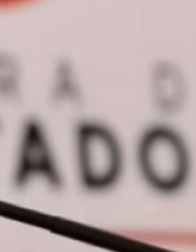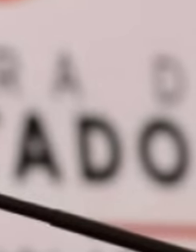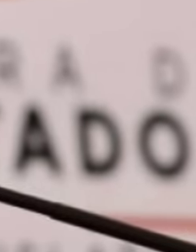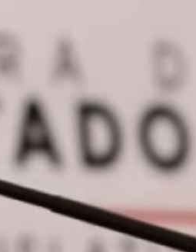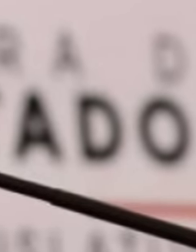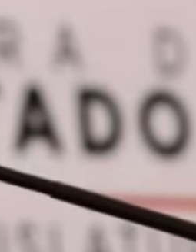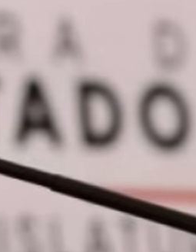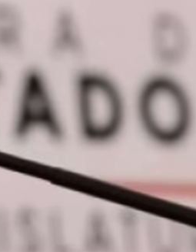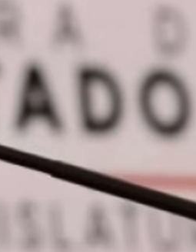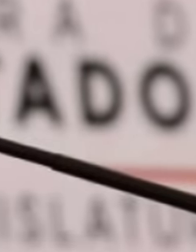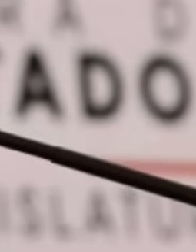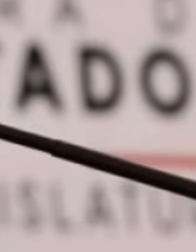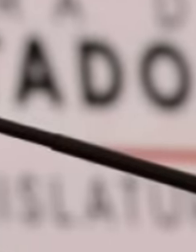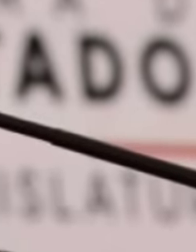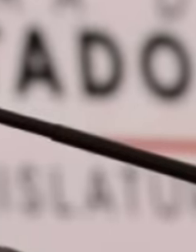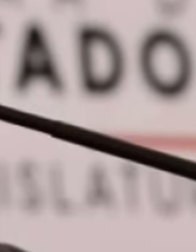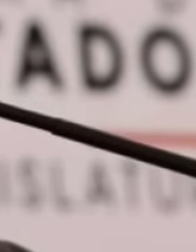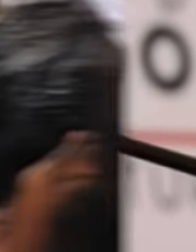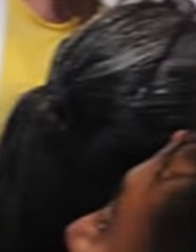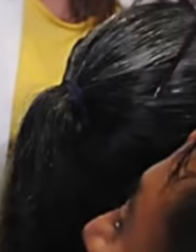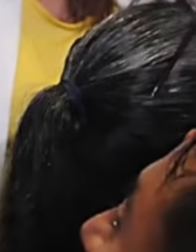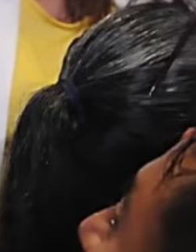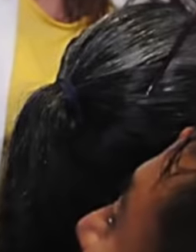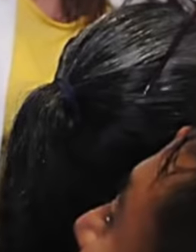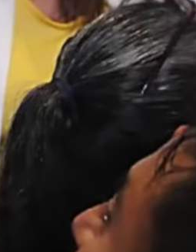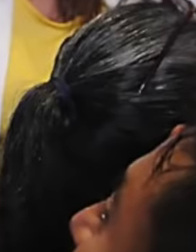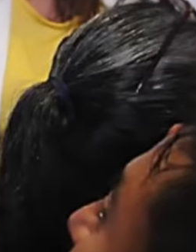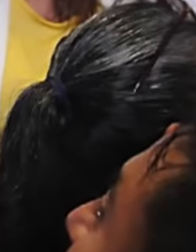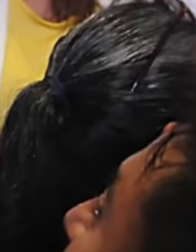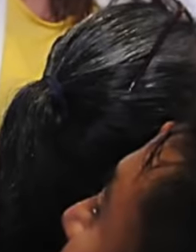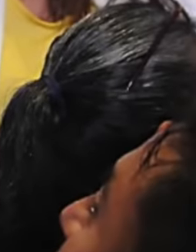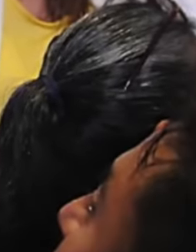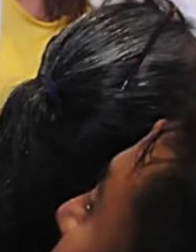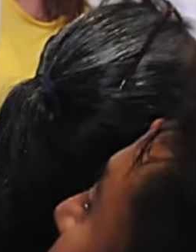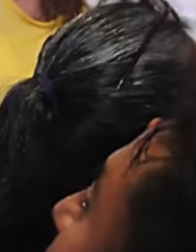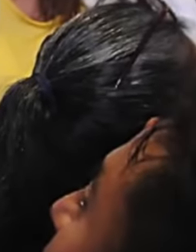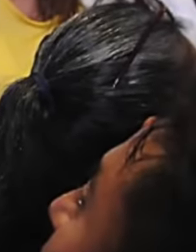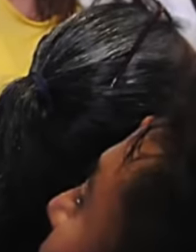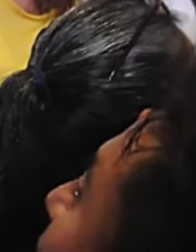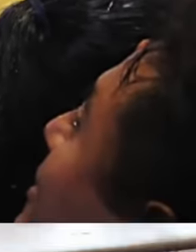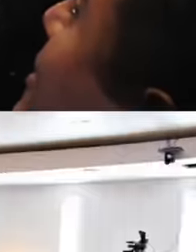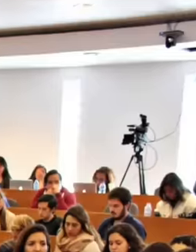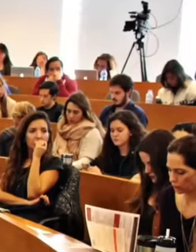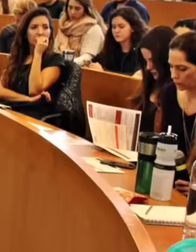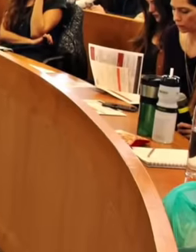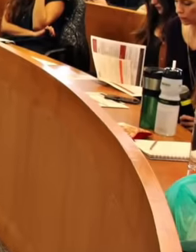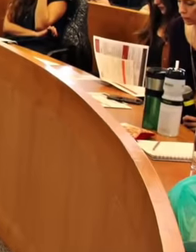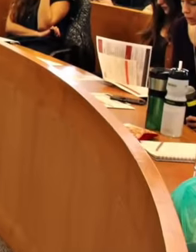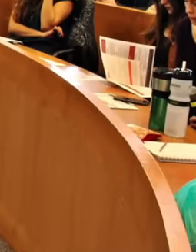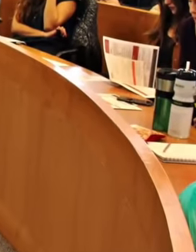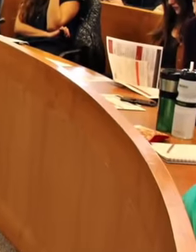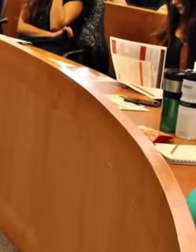of Santiago Krill in the six-year term of Vicente Fox and then jumped into civil society and